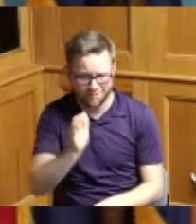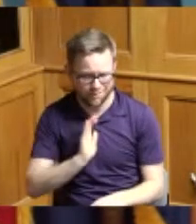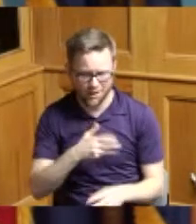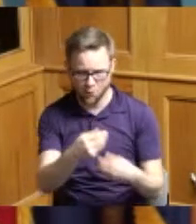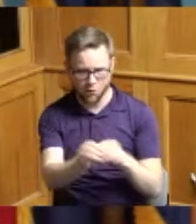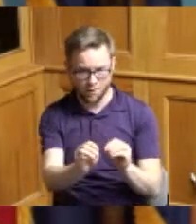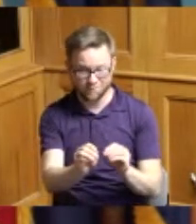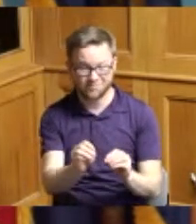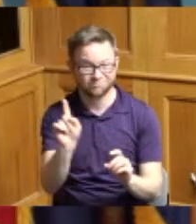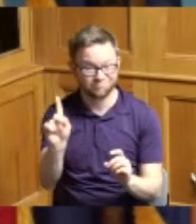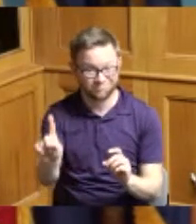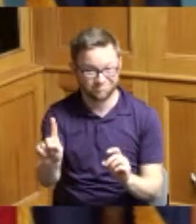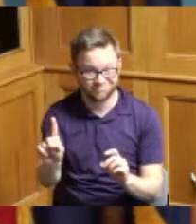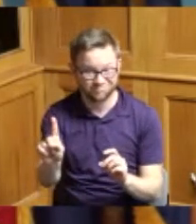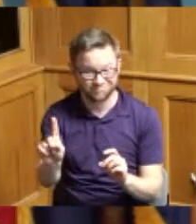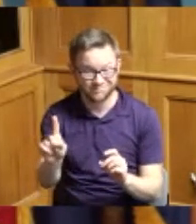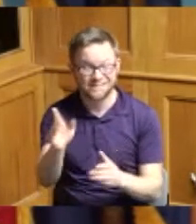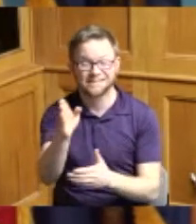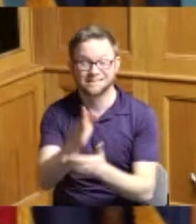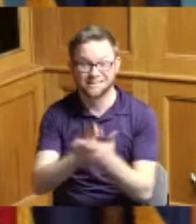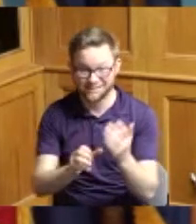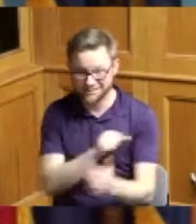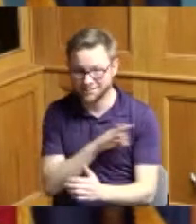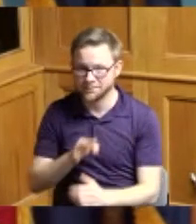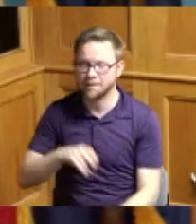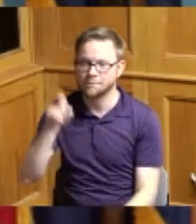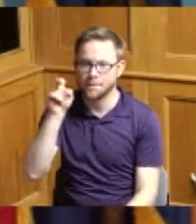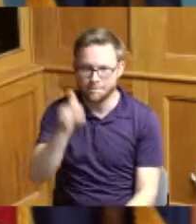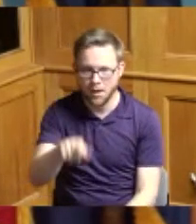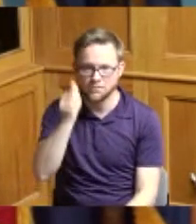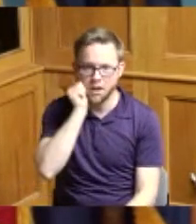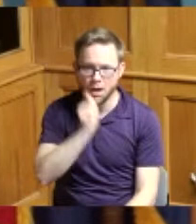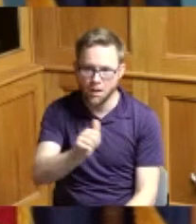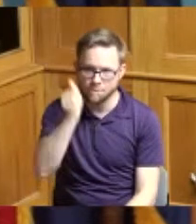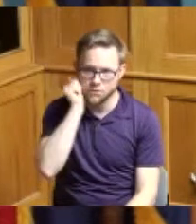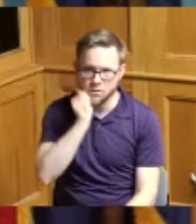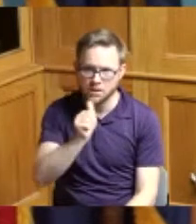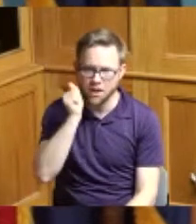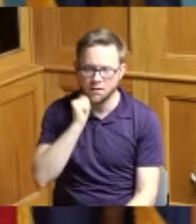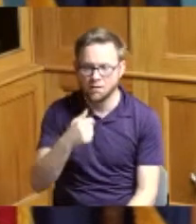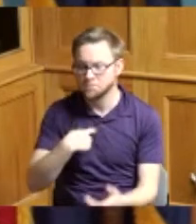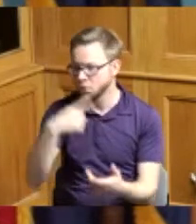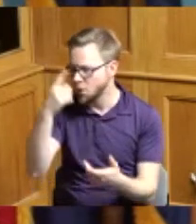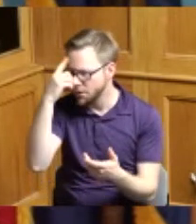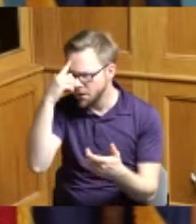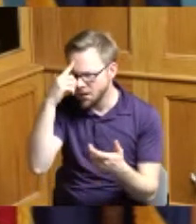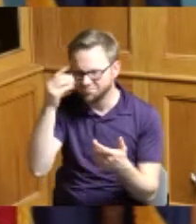but some people have to and so I just think with the kids being at home